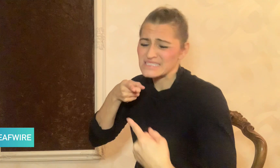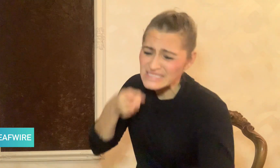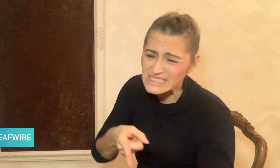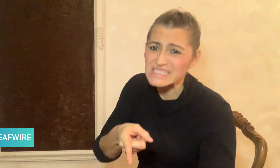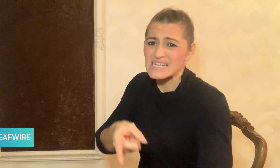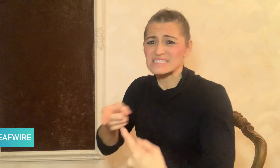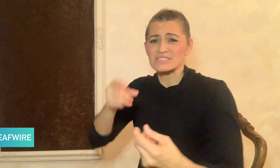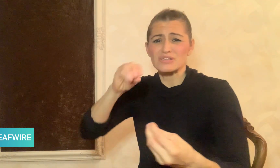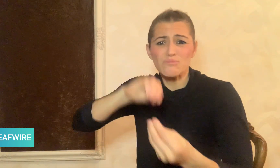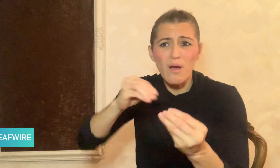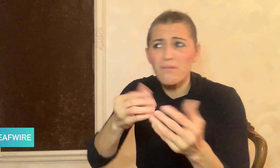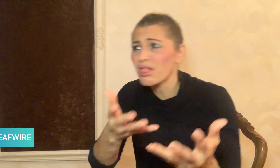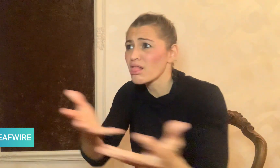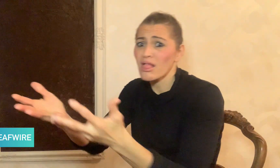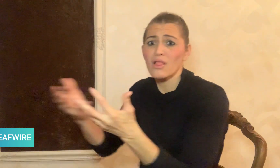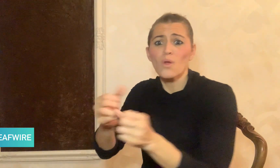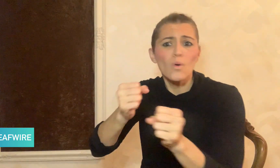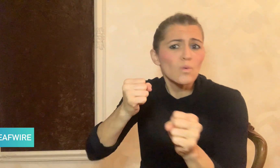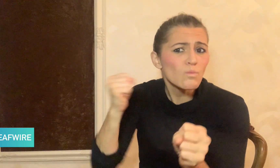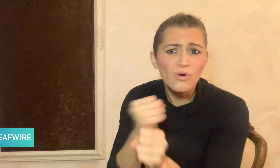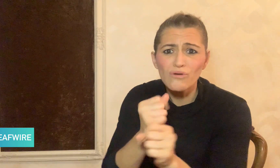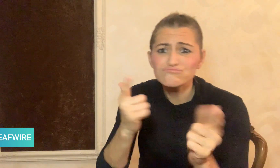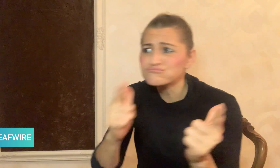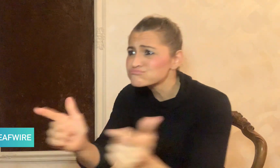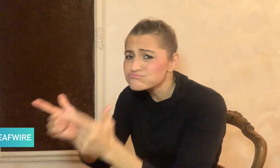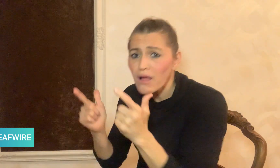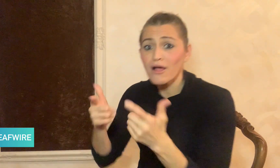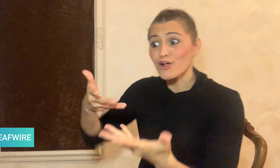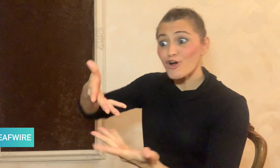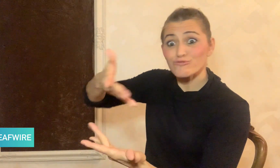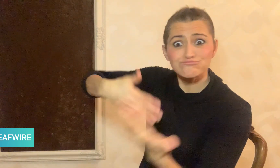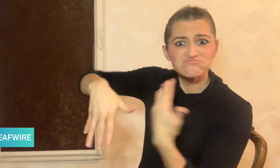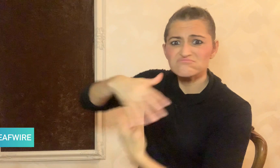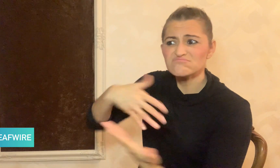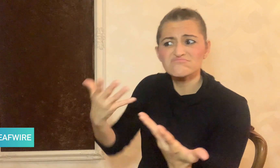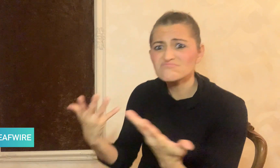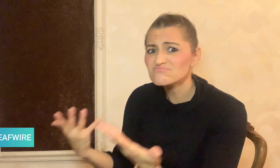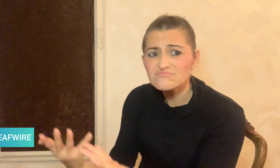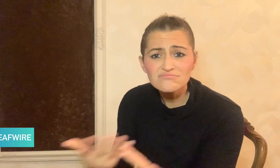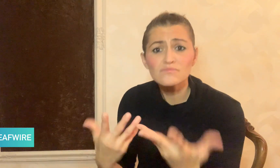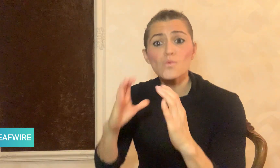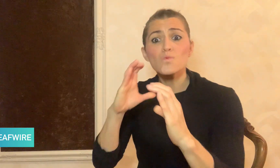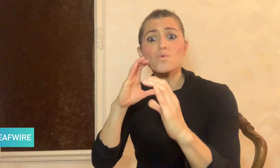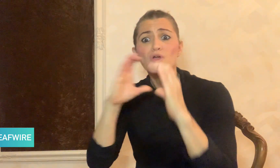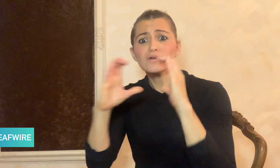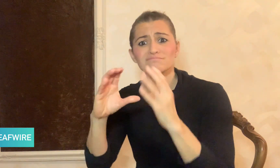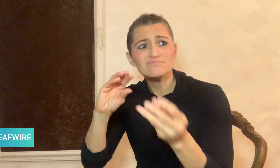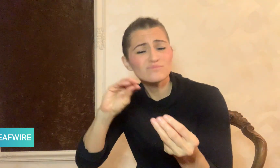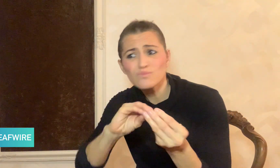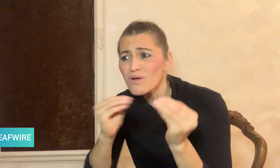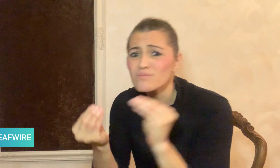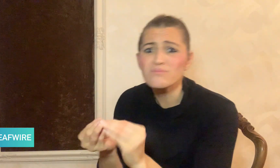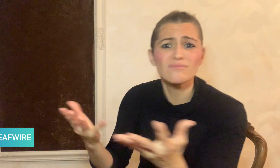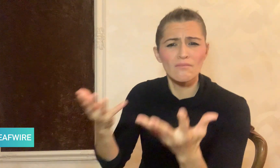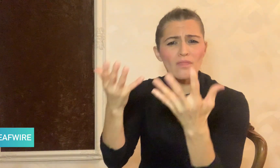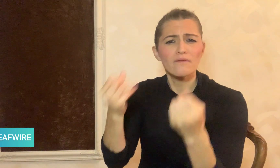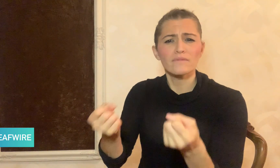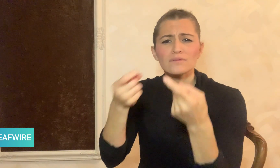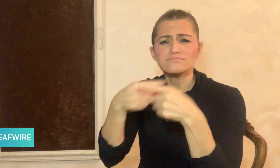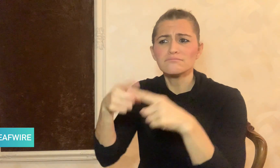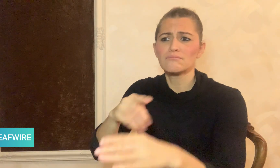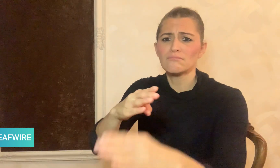Some Deaf people become fed up with their struggles